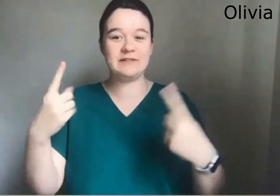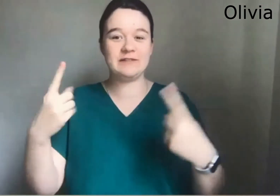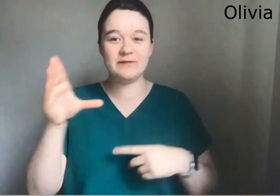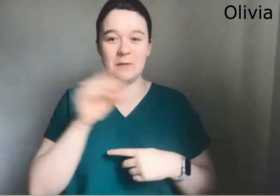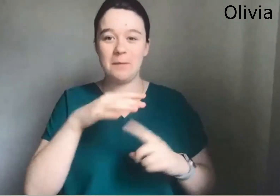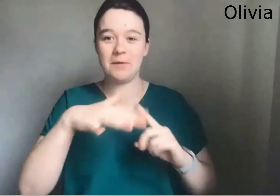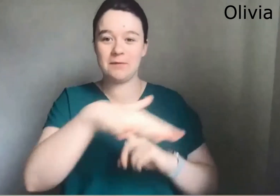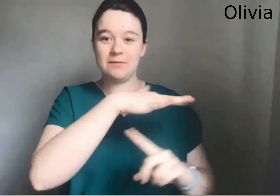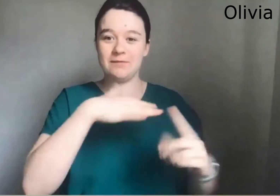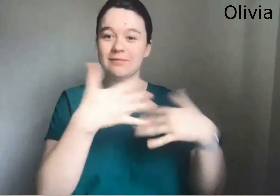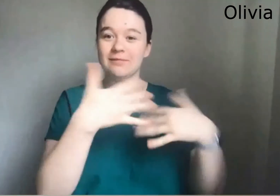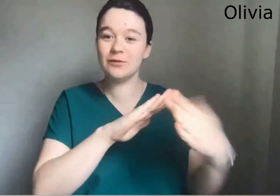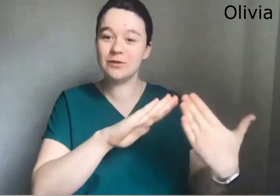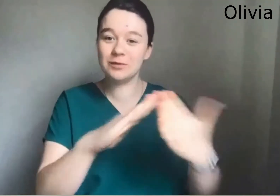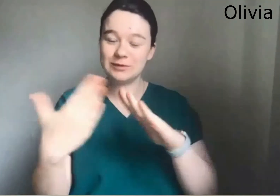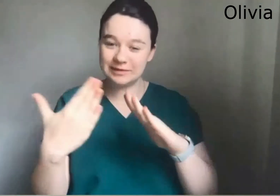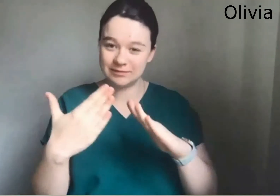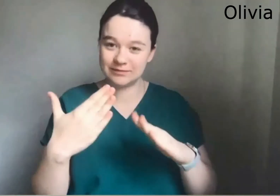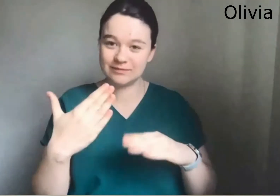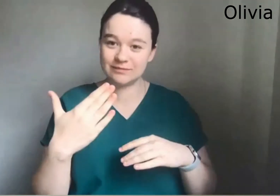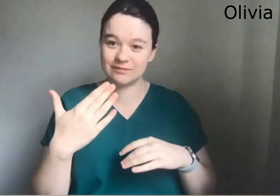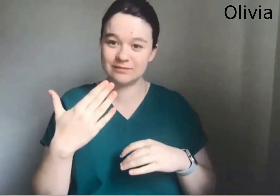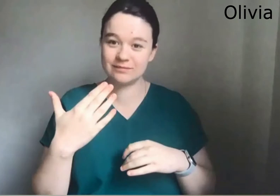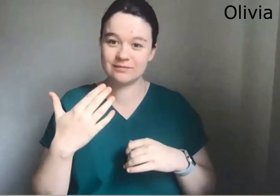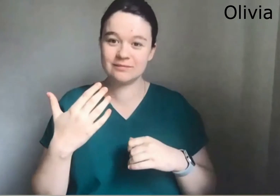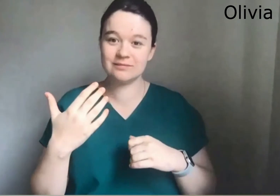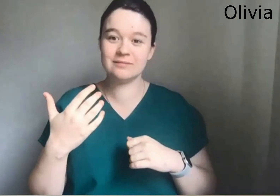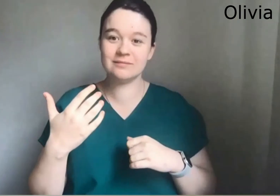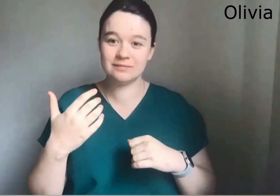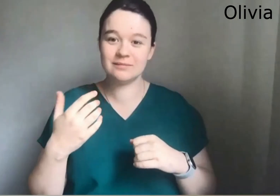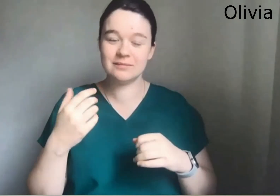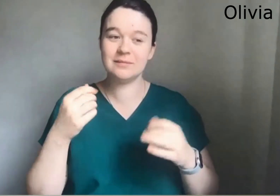And I feel like it's a really unique experience compared to the mainstream community